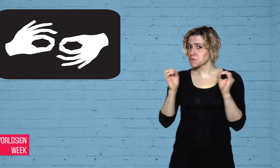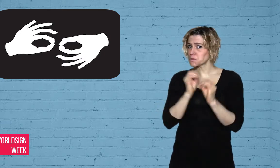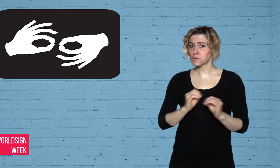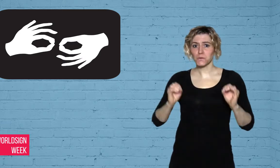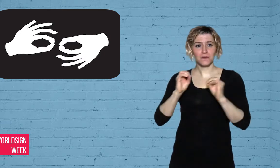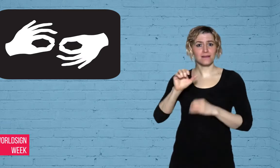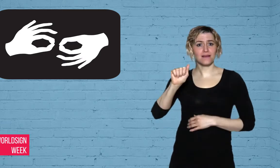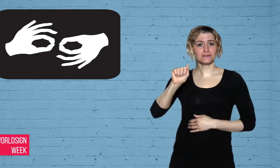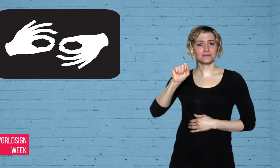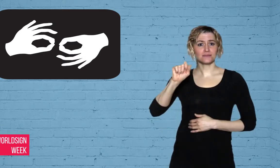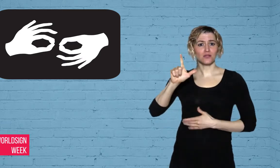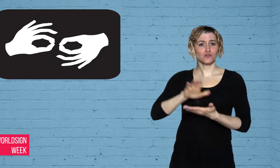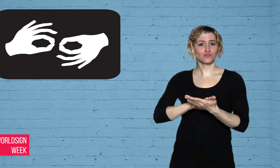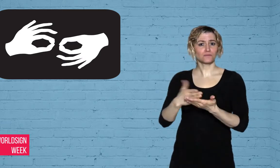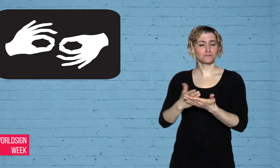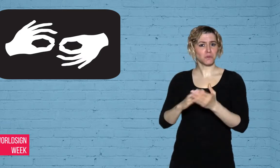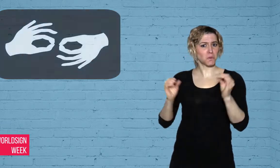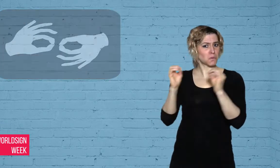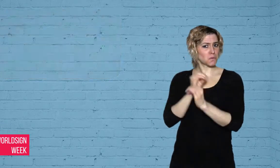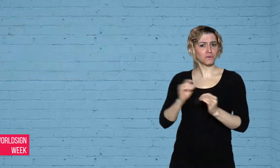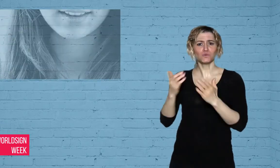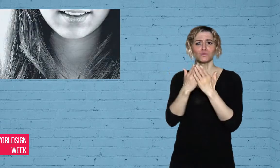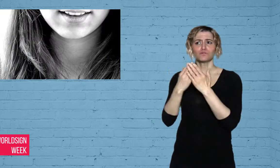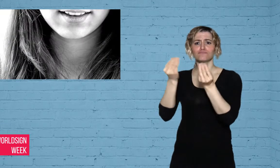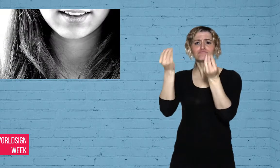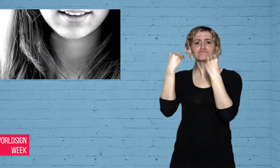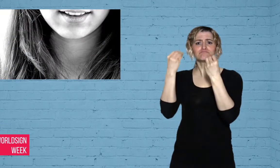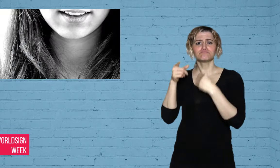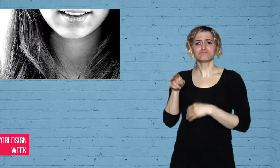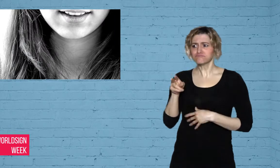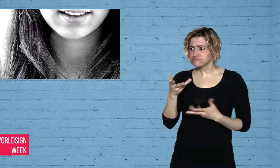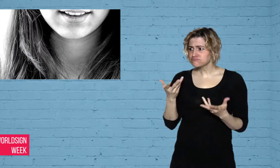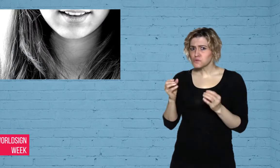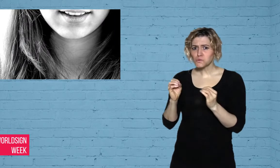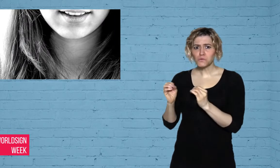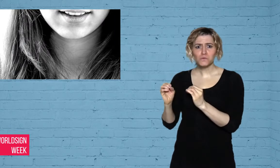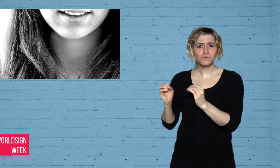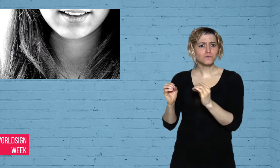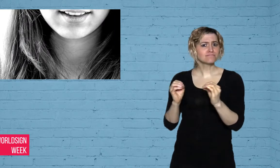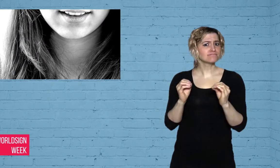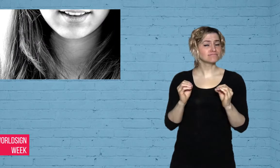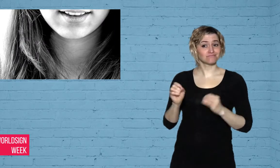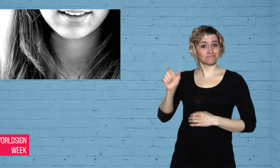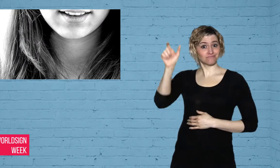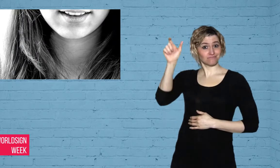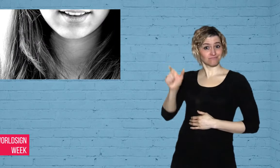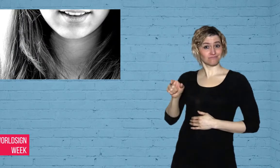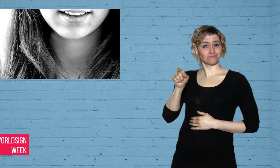to understand”. Even with laws